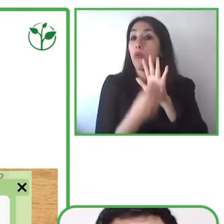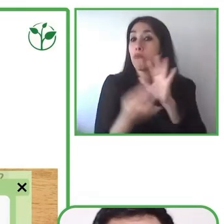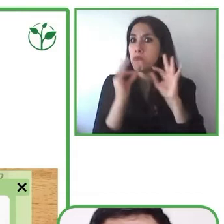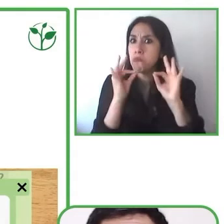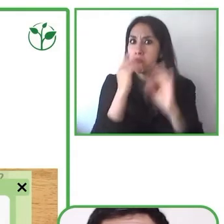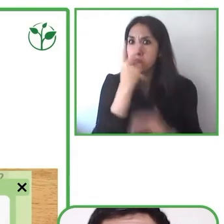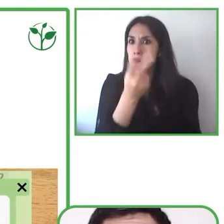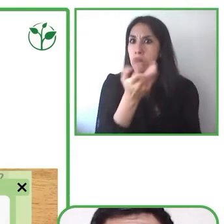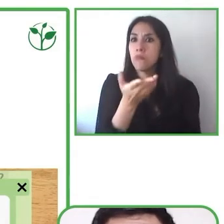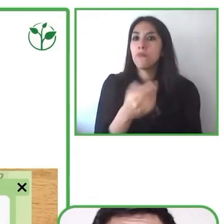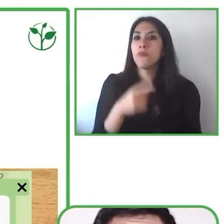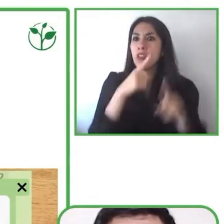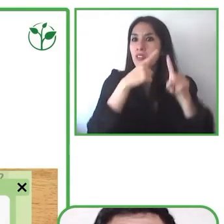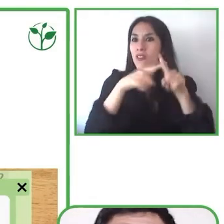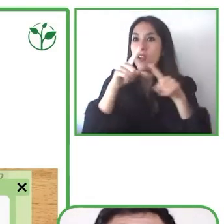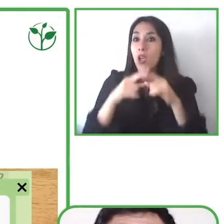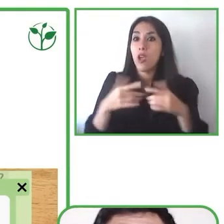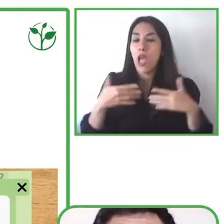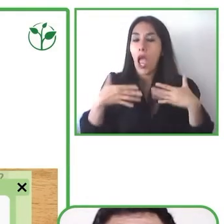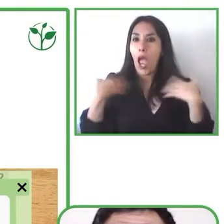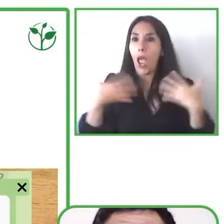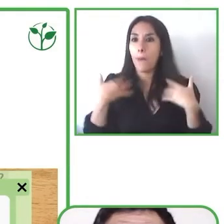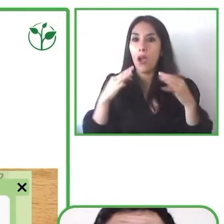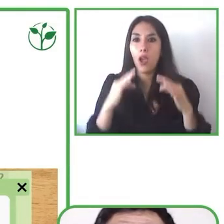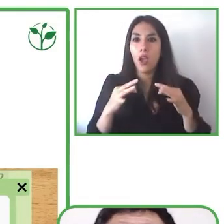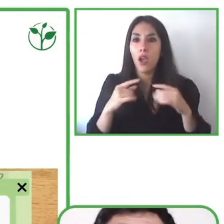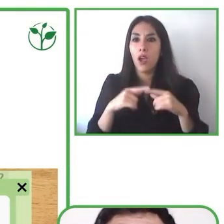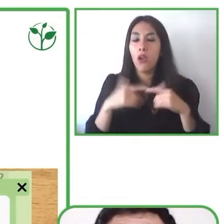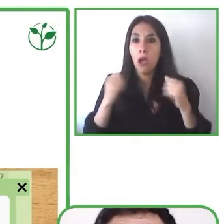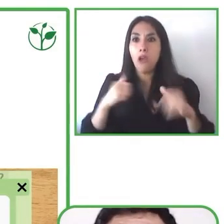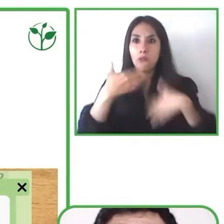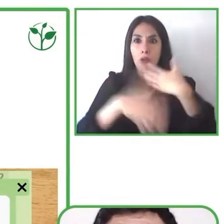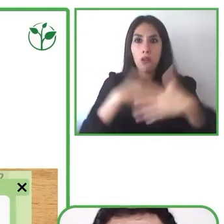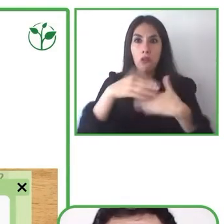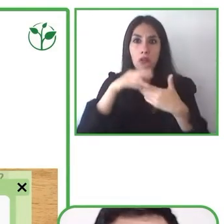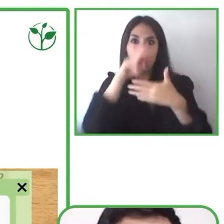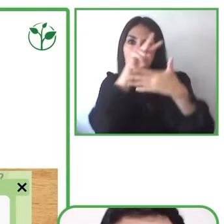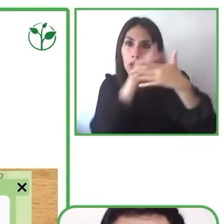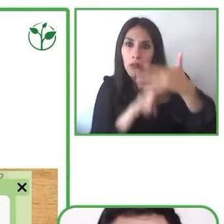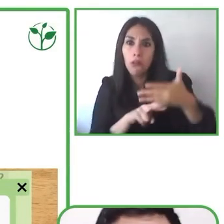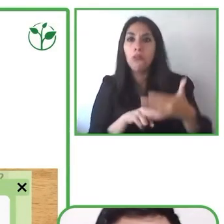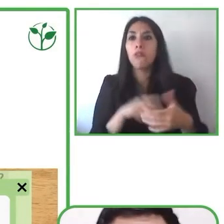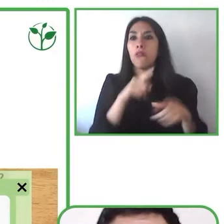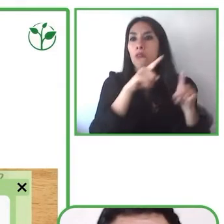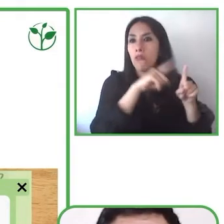models of in the stimulation of reading skills that are based on models of trial